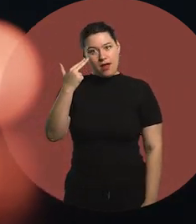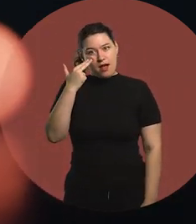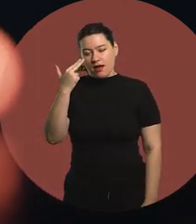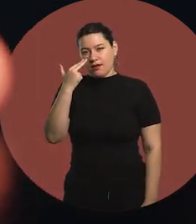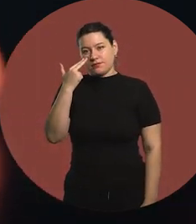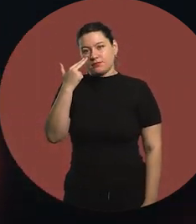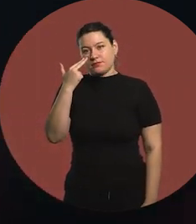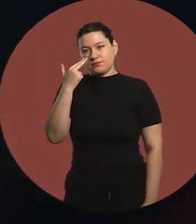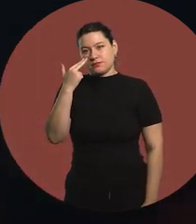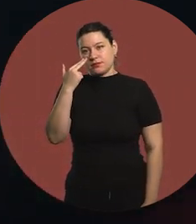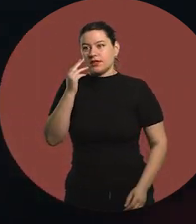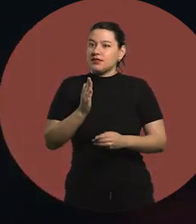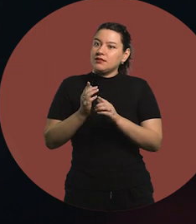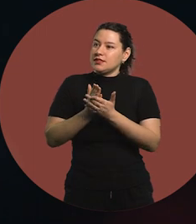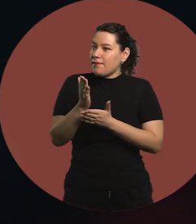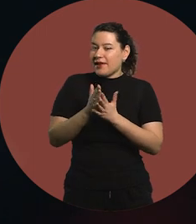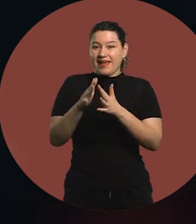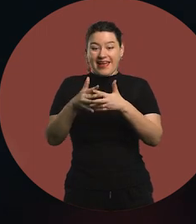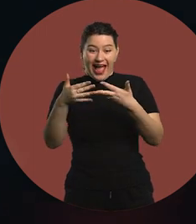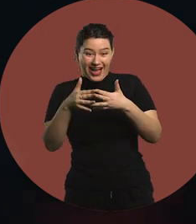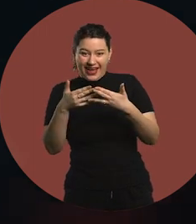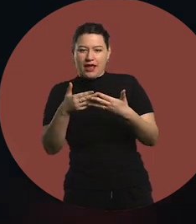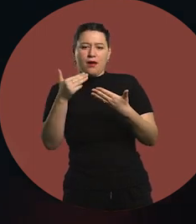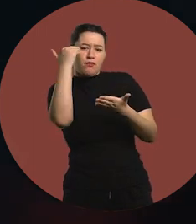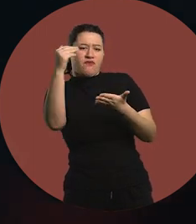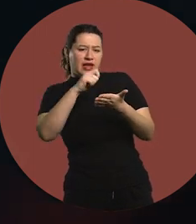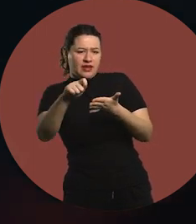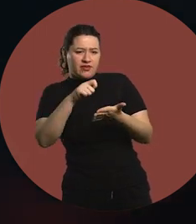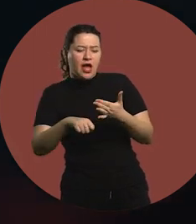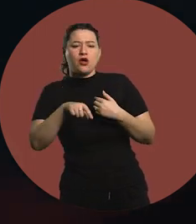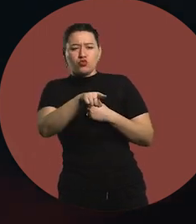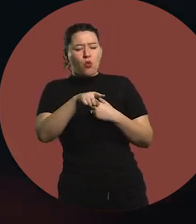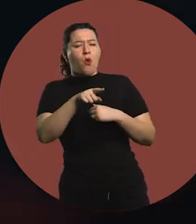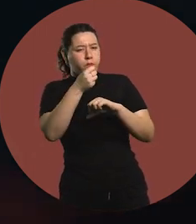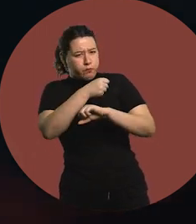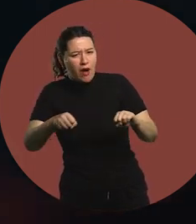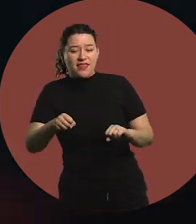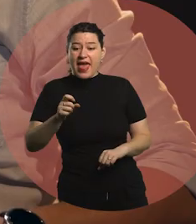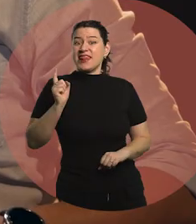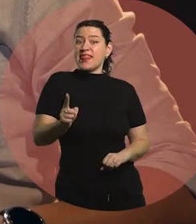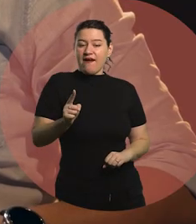My report book would say: "You can and should participate more".